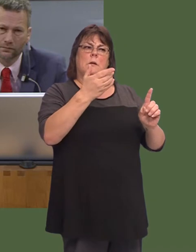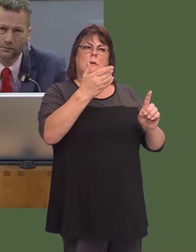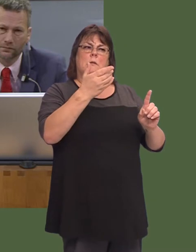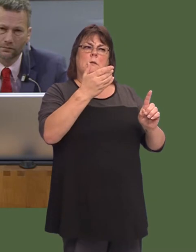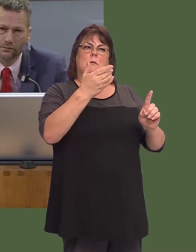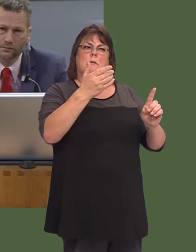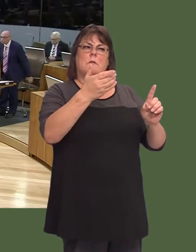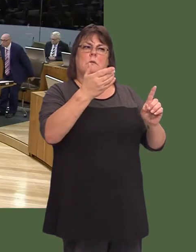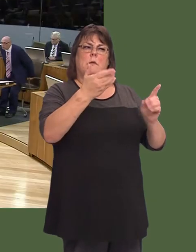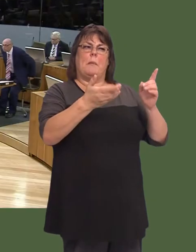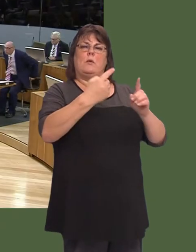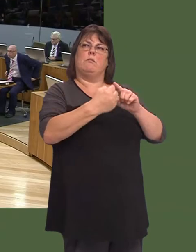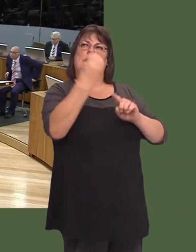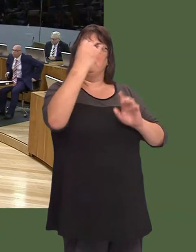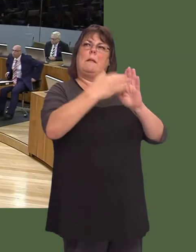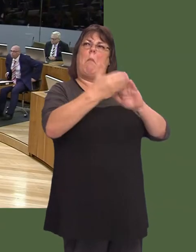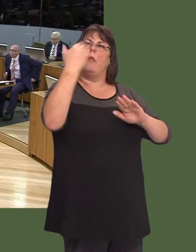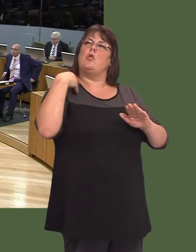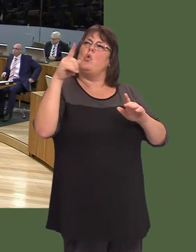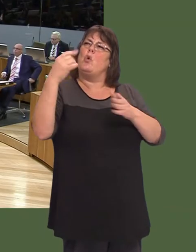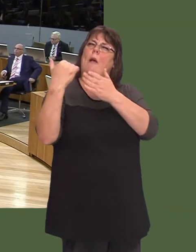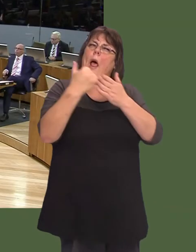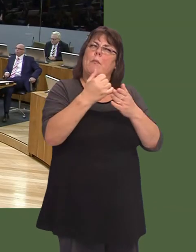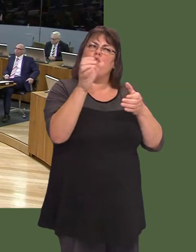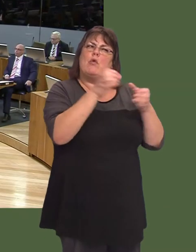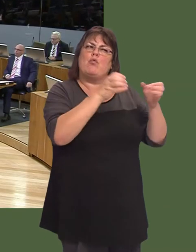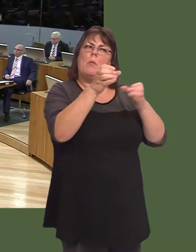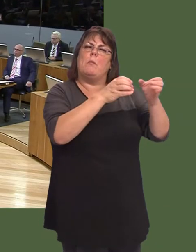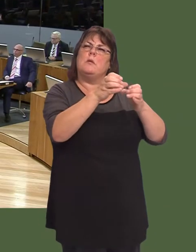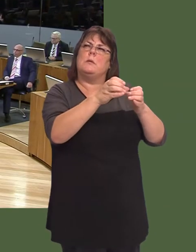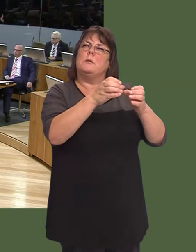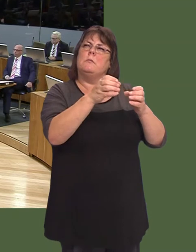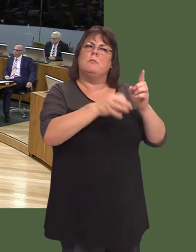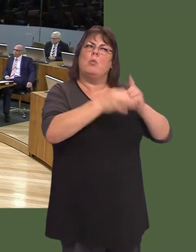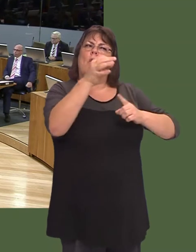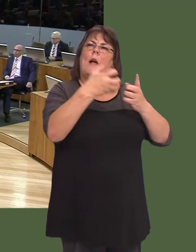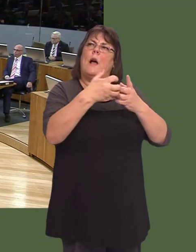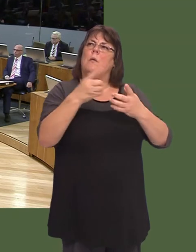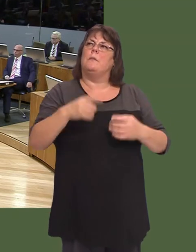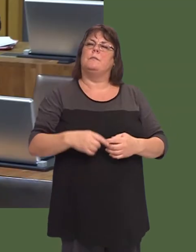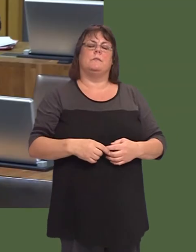arnyn nhw i recriwtio ac maent yn dal i wneud hynny. A ywín gofyn a ddylai pethau fynd yn Ùl i beth yr oedden nhw?